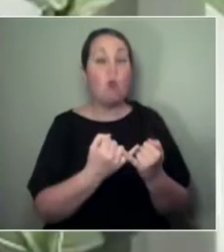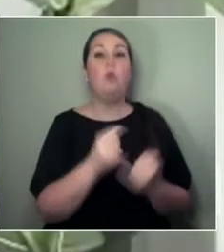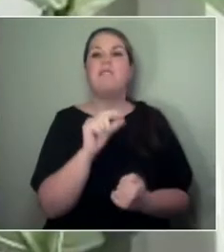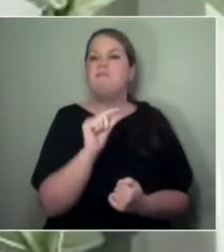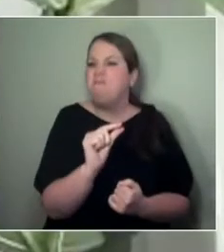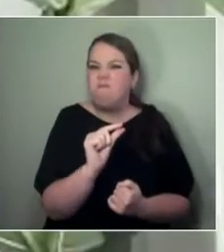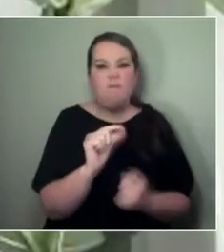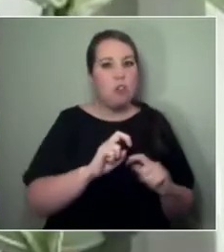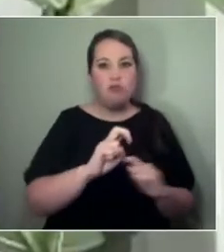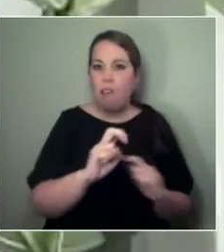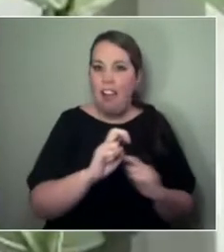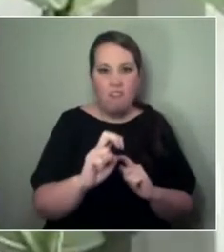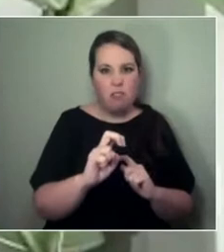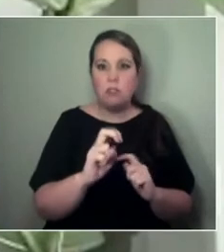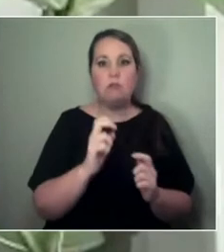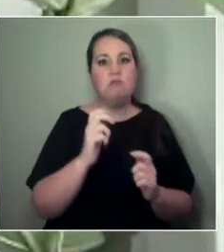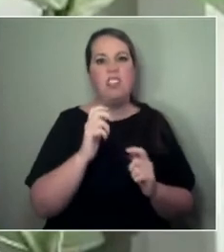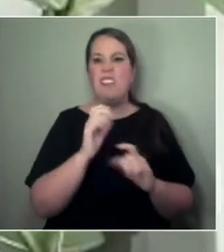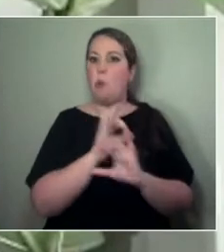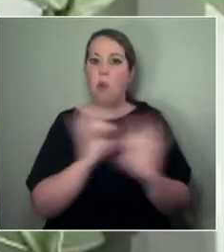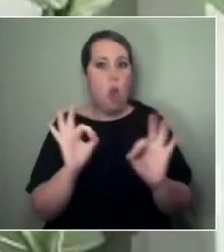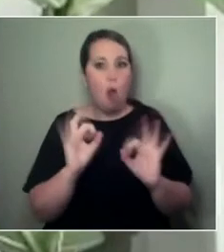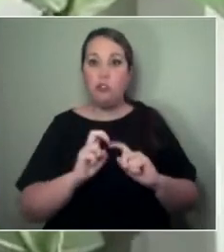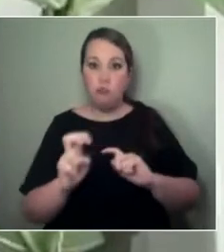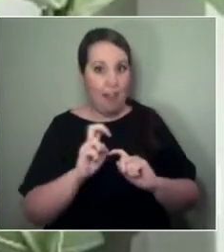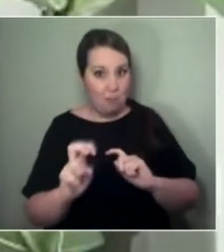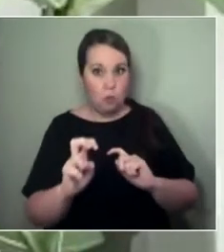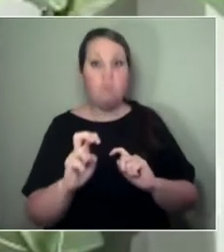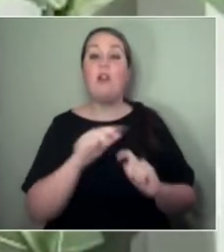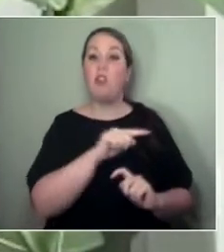So, it's really fascinating to see how artists have been moving their practice